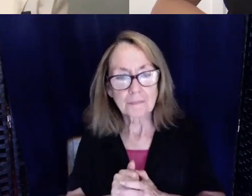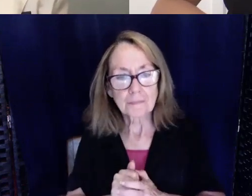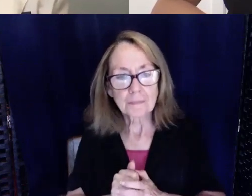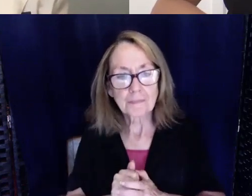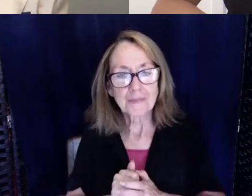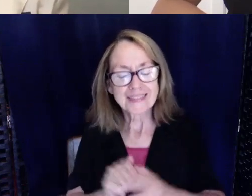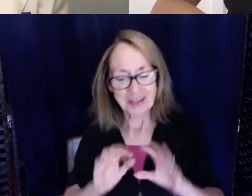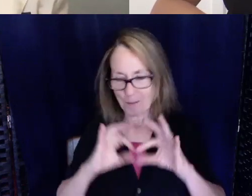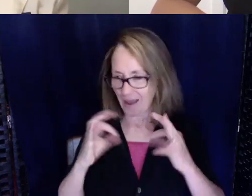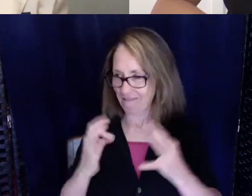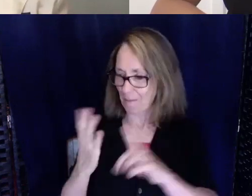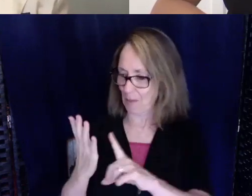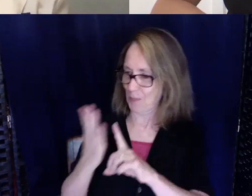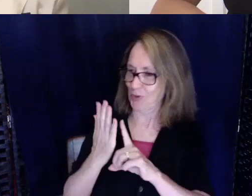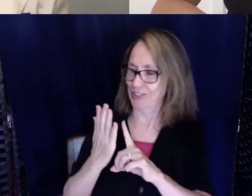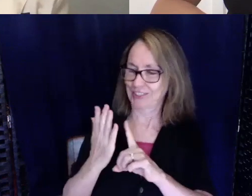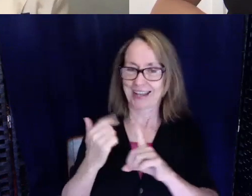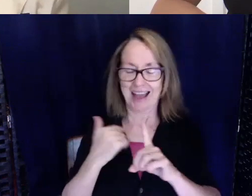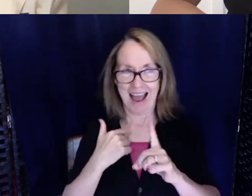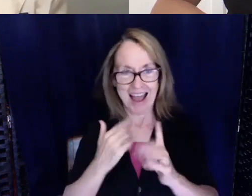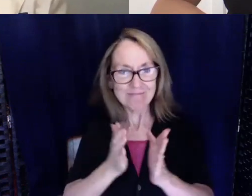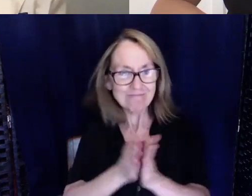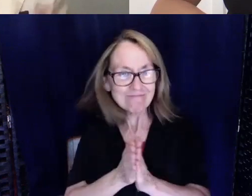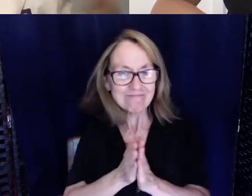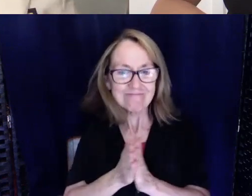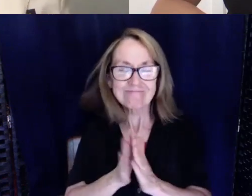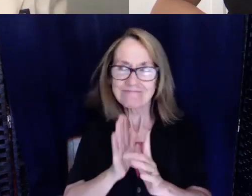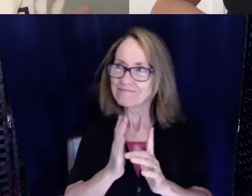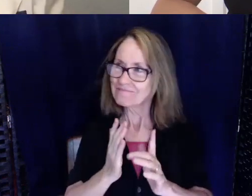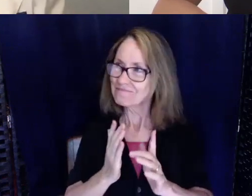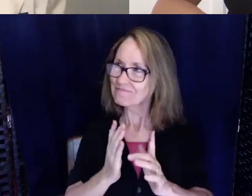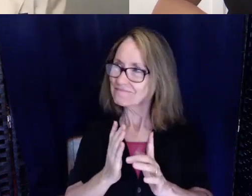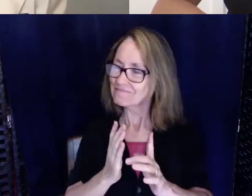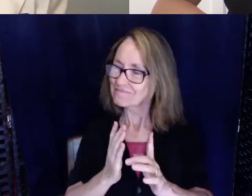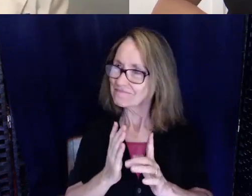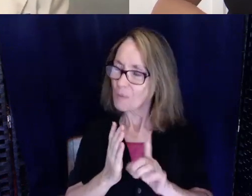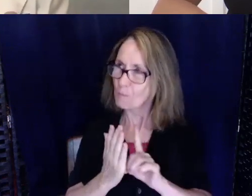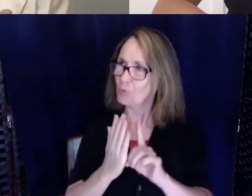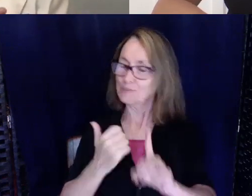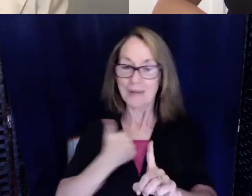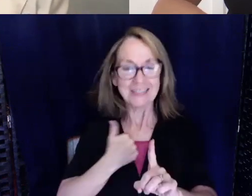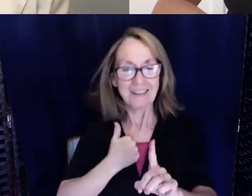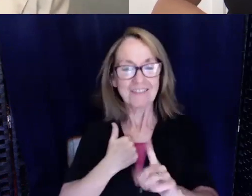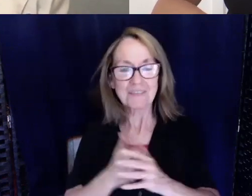and then it kind of taught myself how to push myself. I also have a lot of